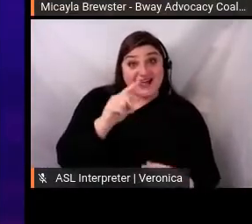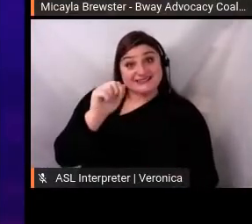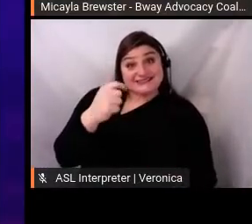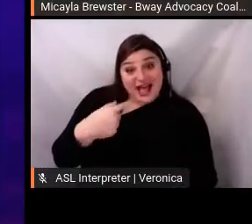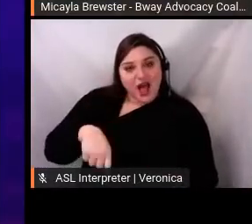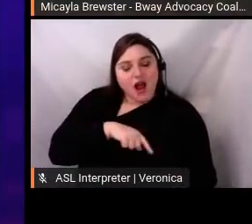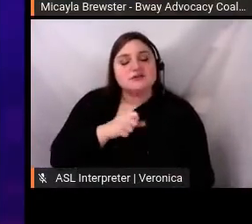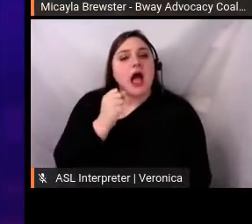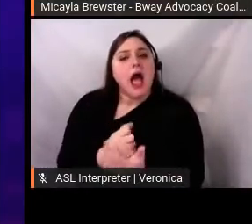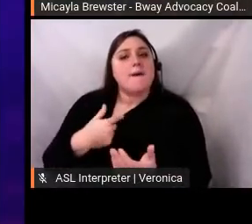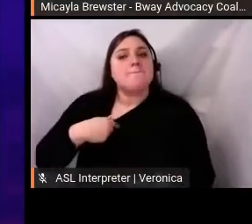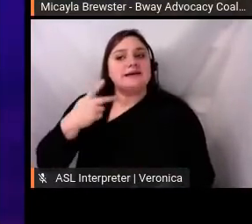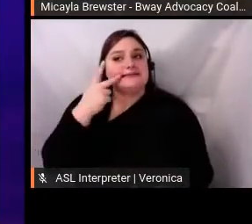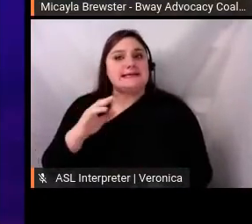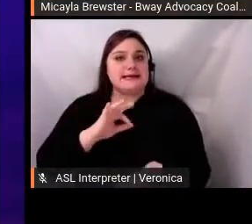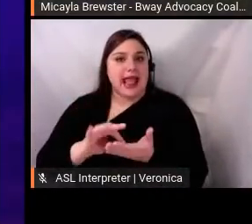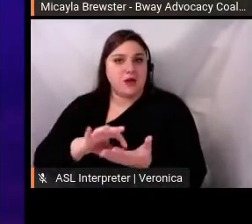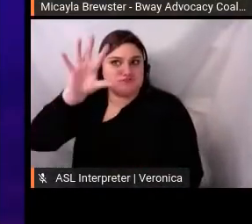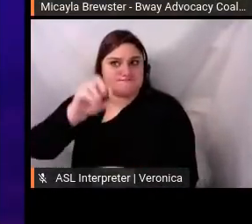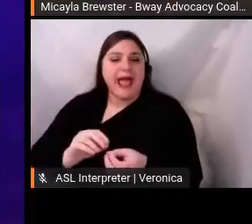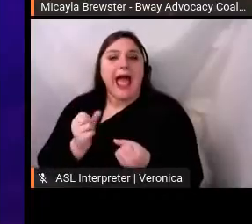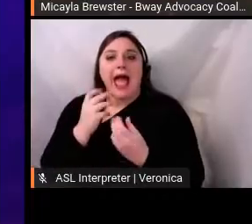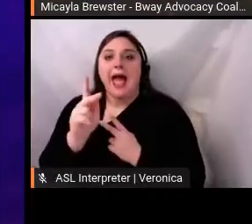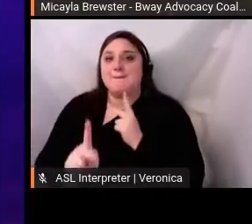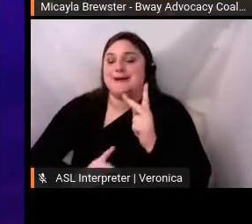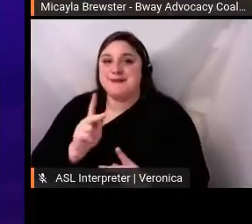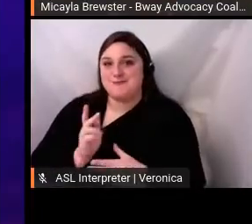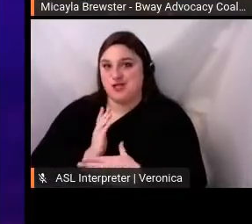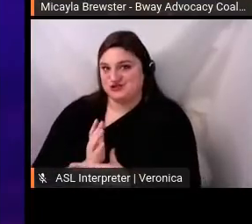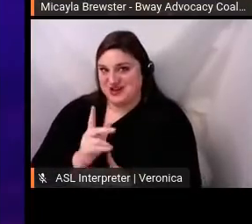in case they didn't tag us, we put our hashtag on the graphic itself,